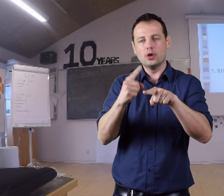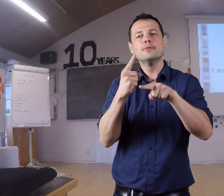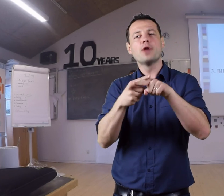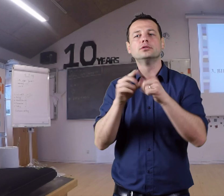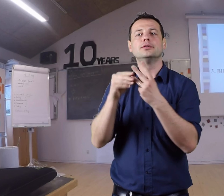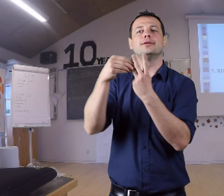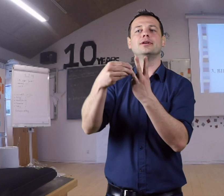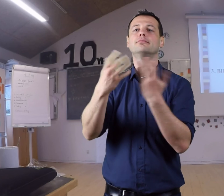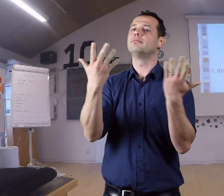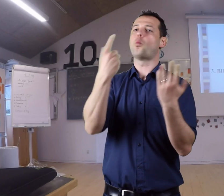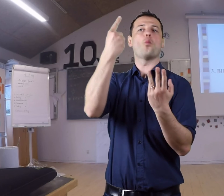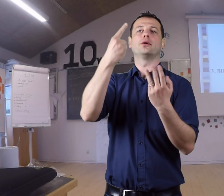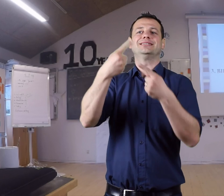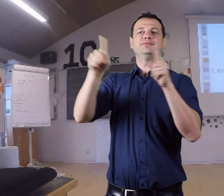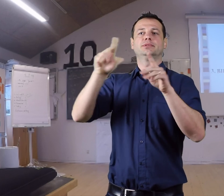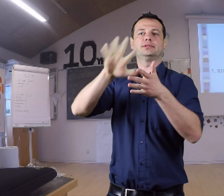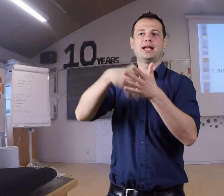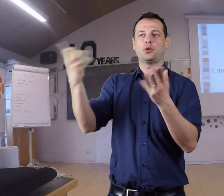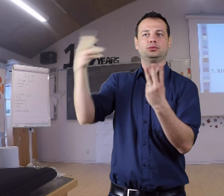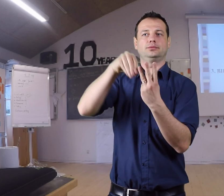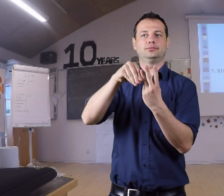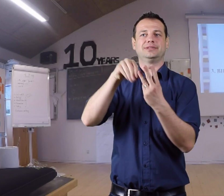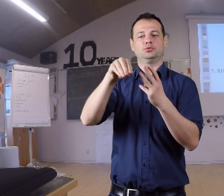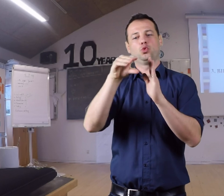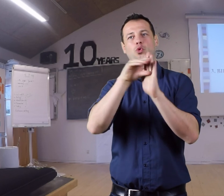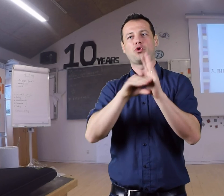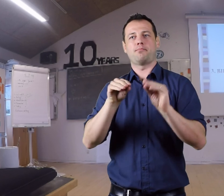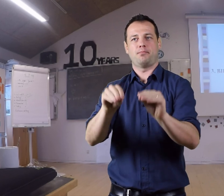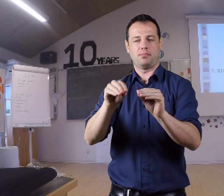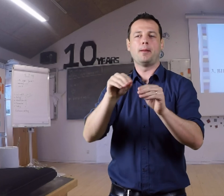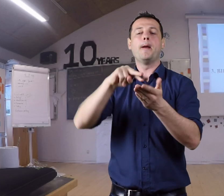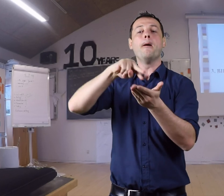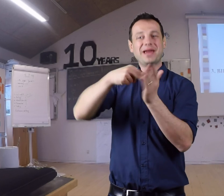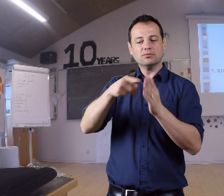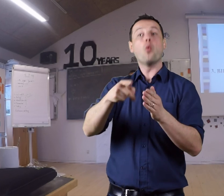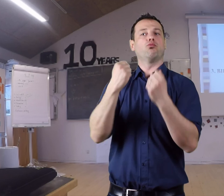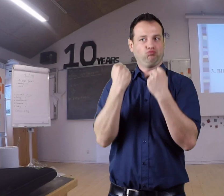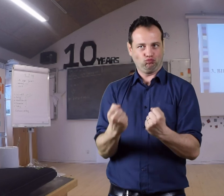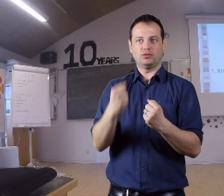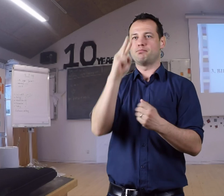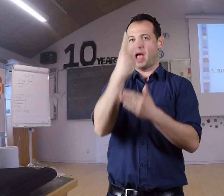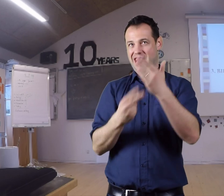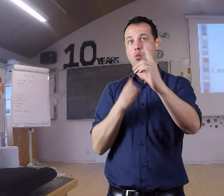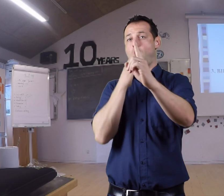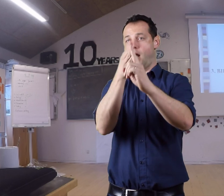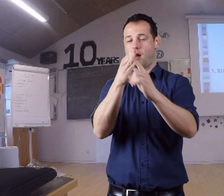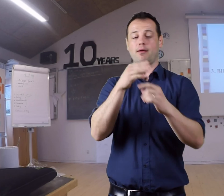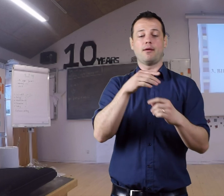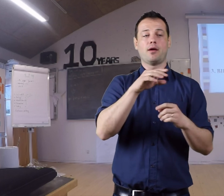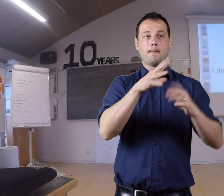Plus a third, one different sign language in the curriculum. That means a strong aim of bilingualism.